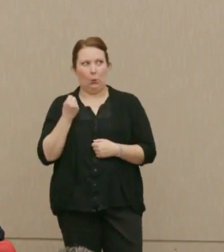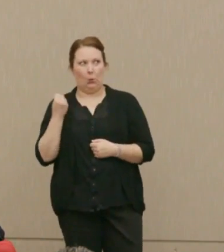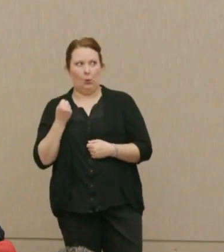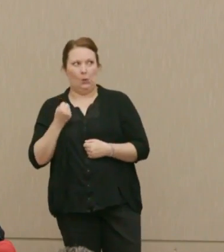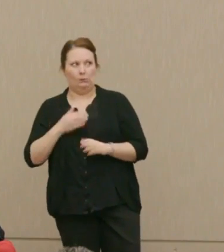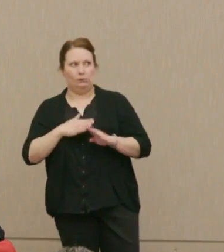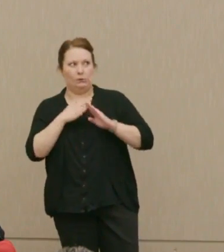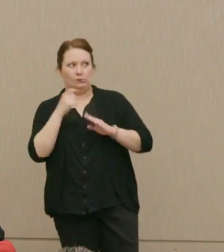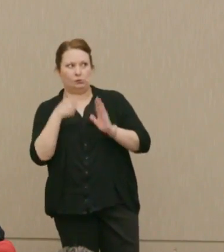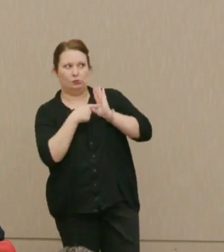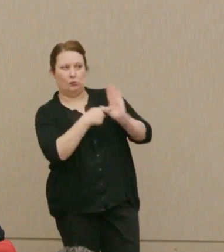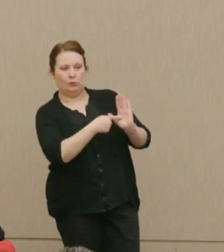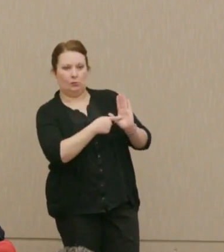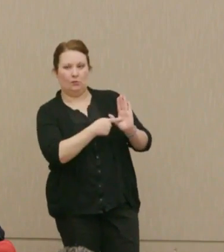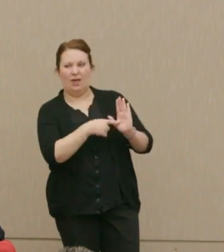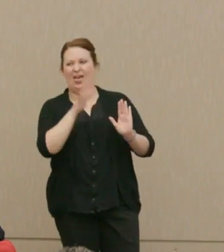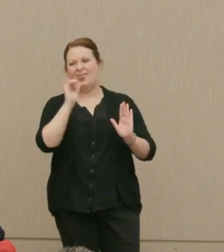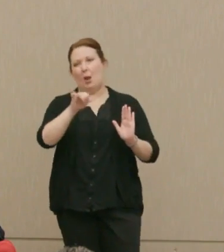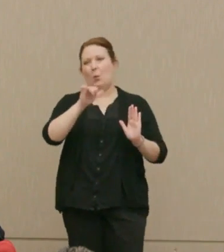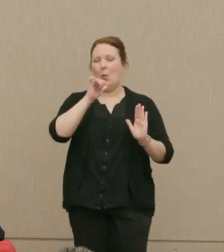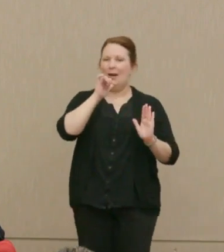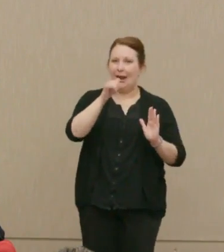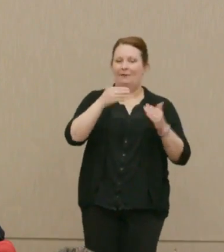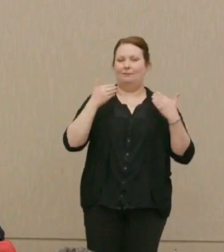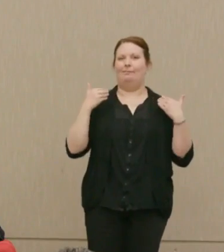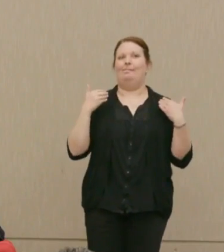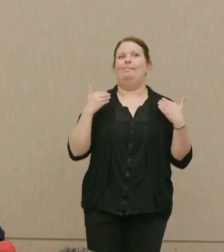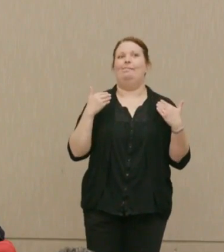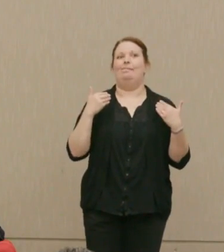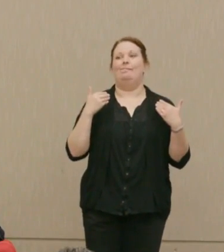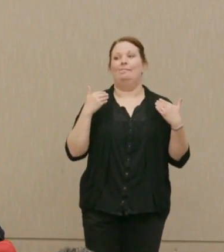It probably would not have withstood public scrutiny.